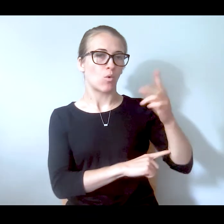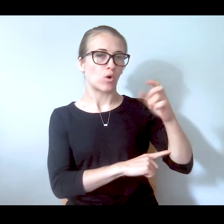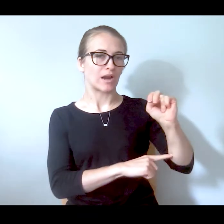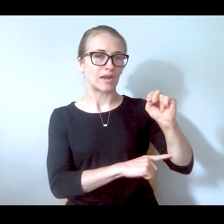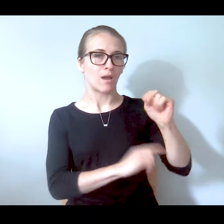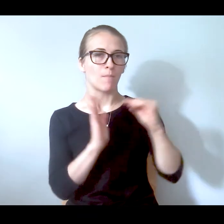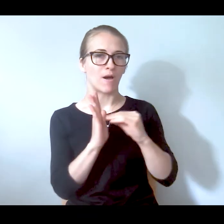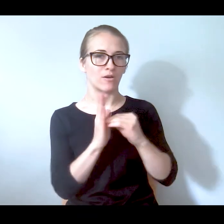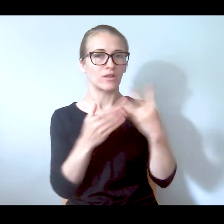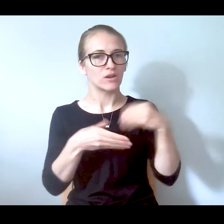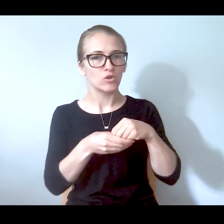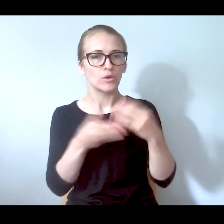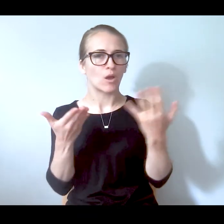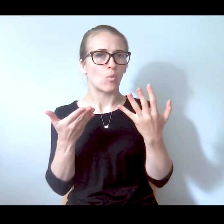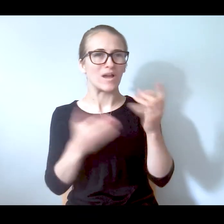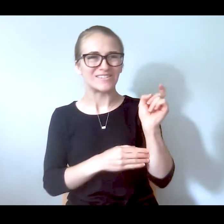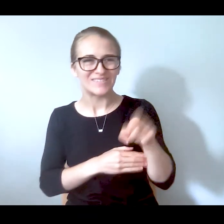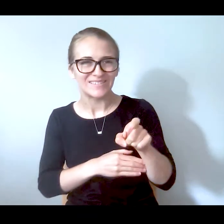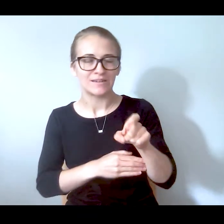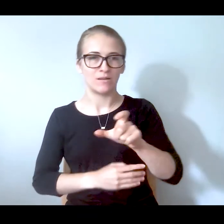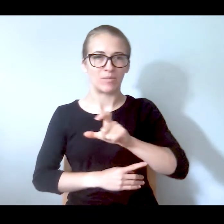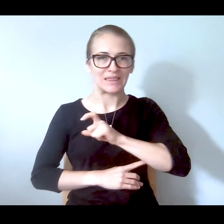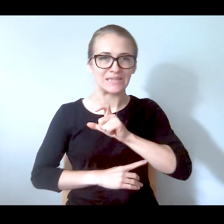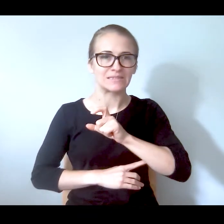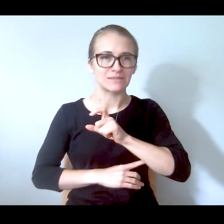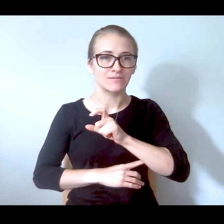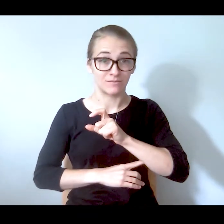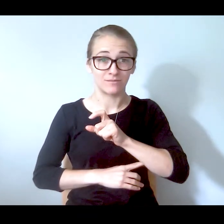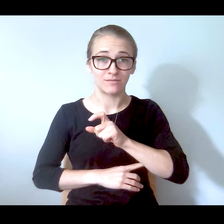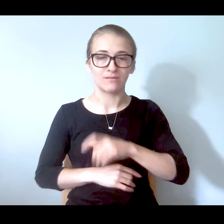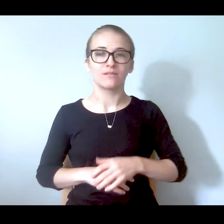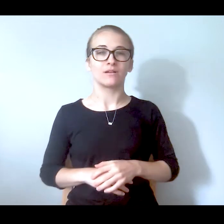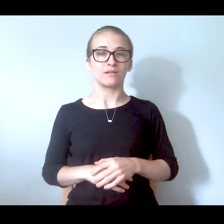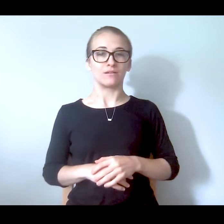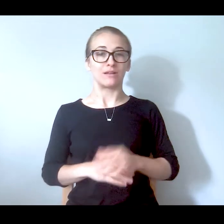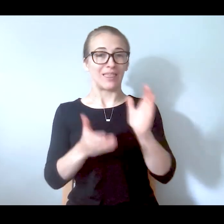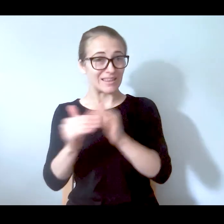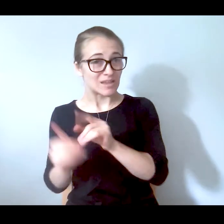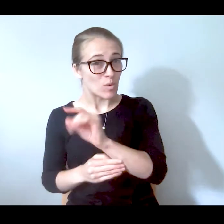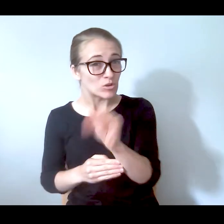constitutes time to call the police, right? Less than 1 percent of times, remember. But we adopted